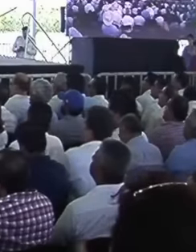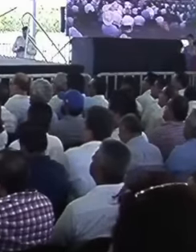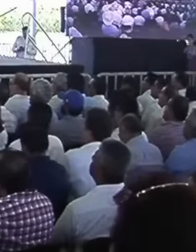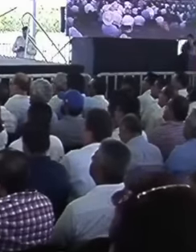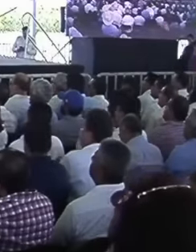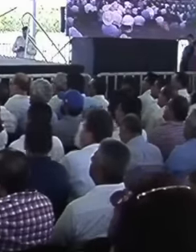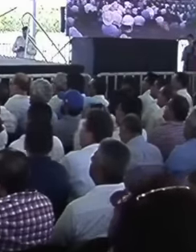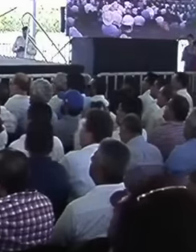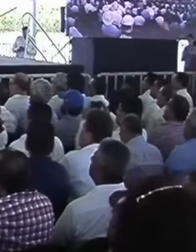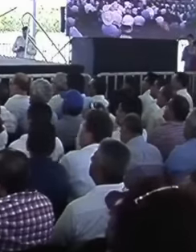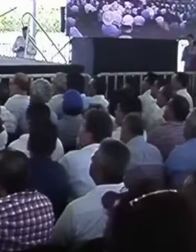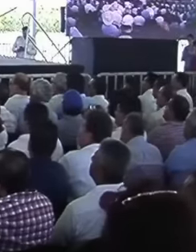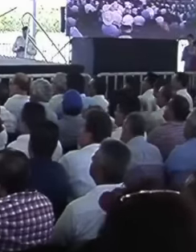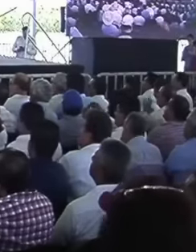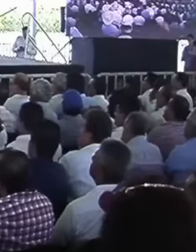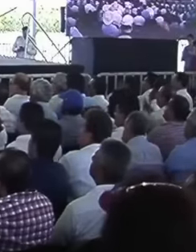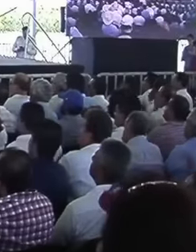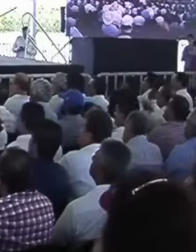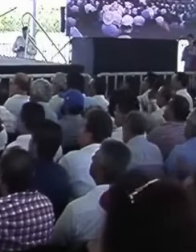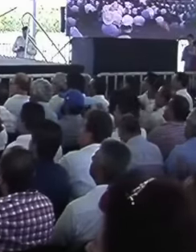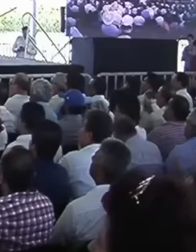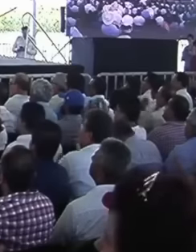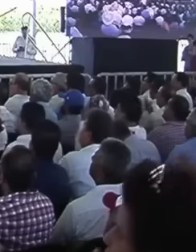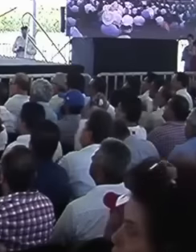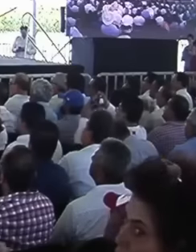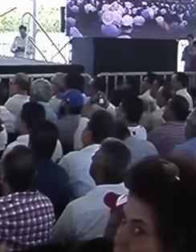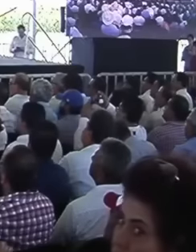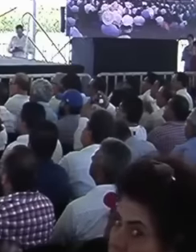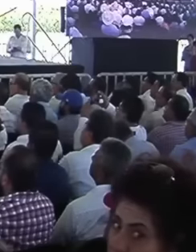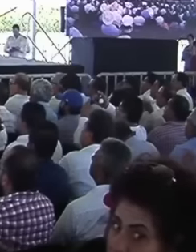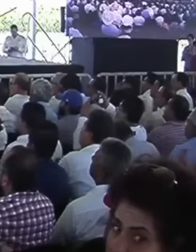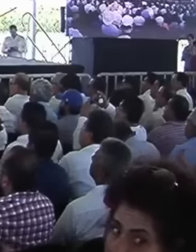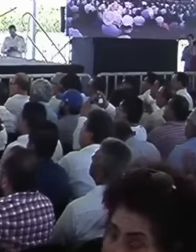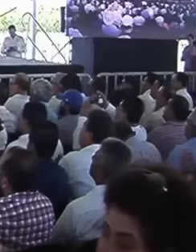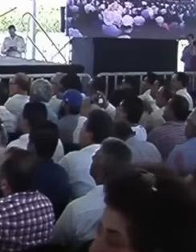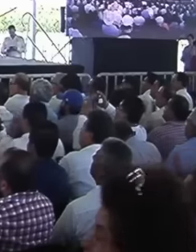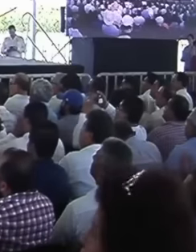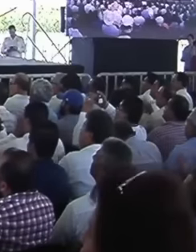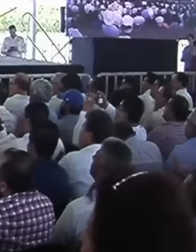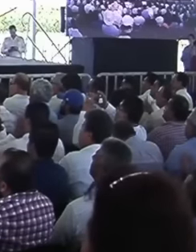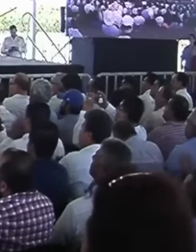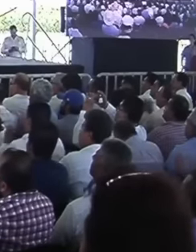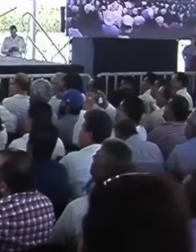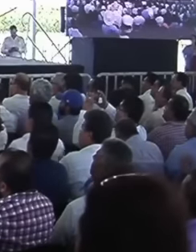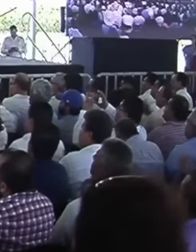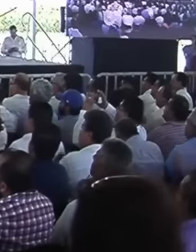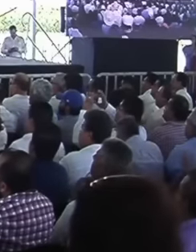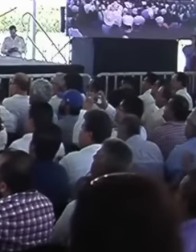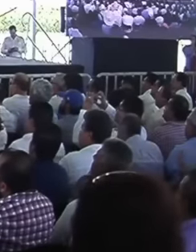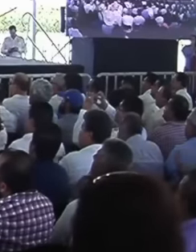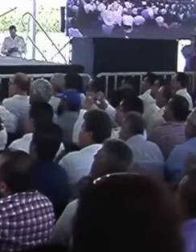Obrador, friends, friends of